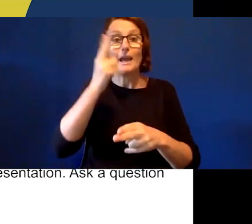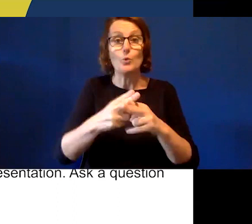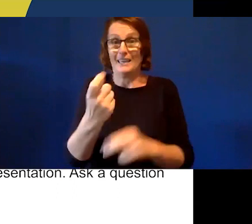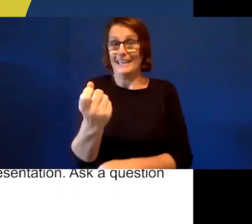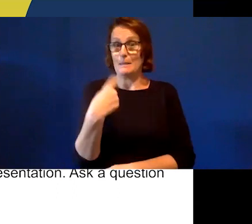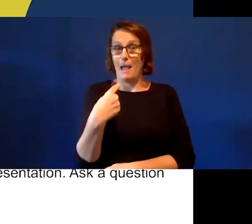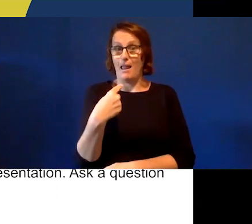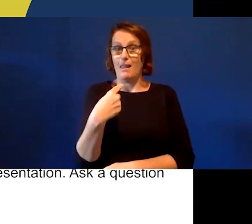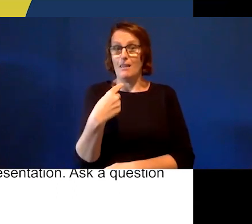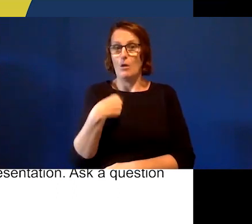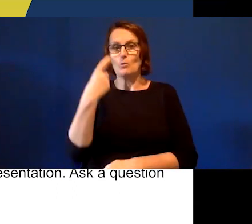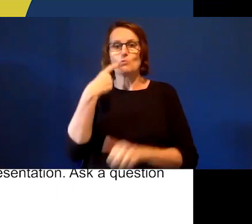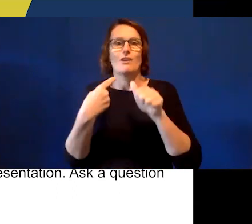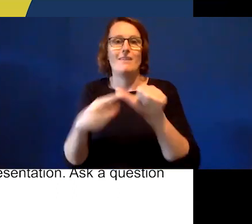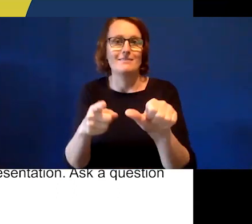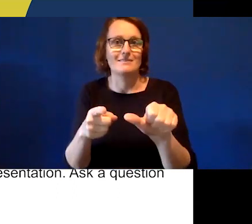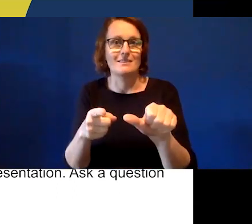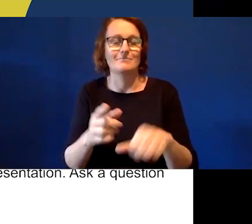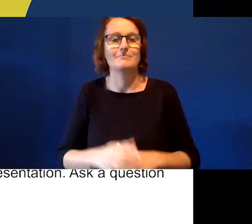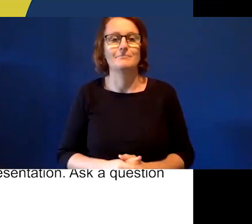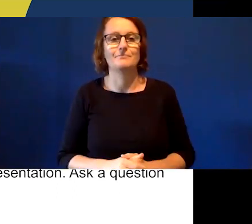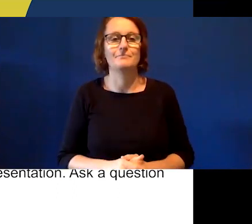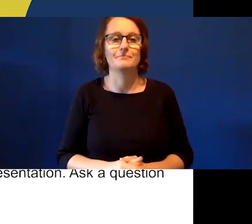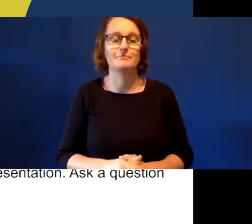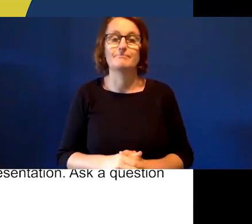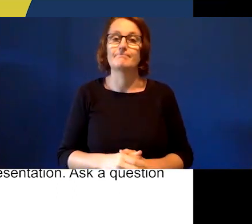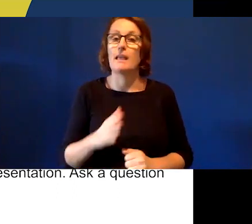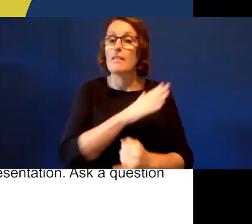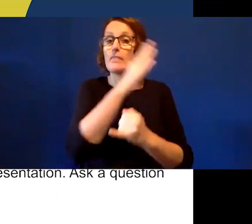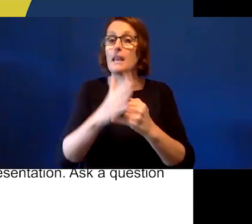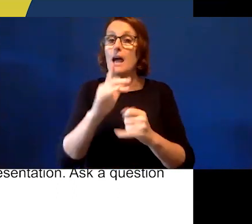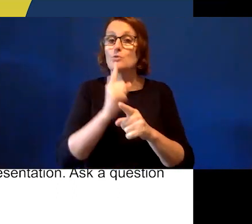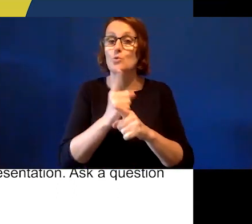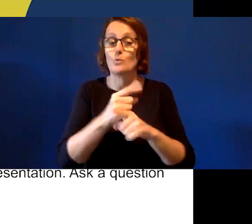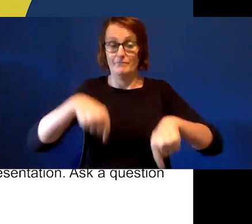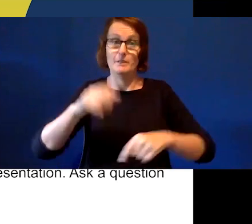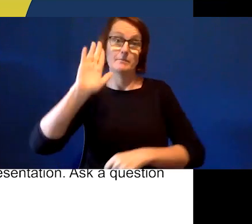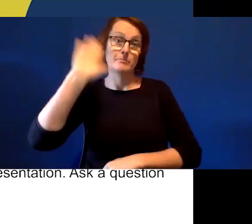will try and respond. A final note - a recording of today's webinar - all